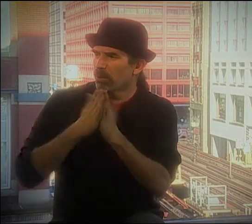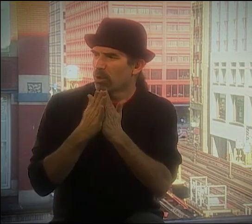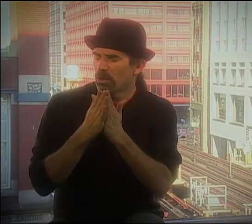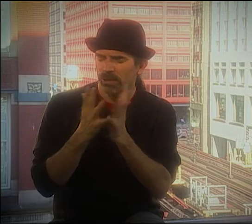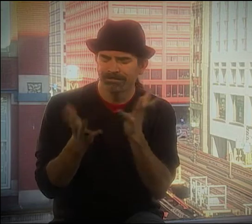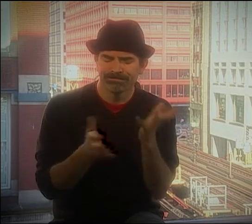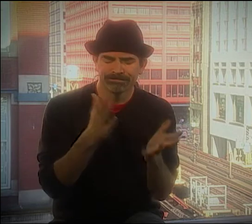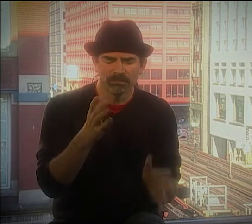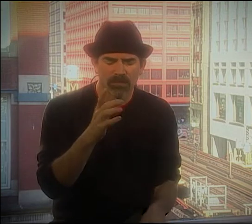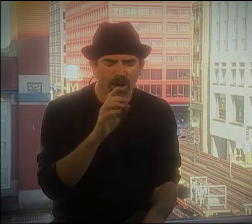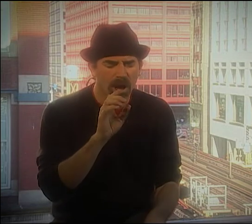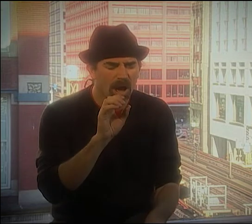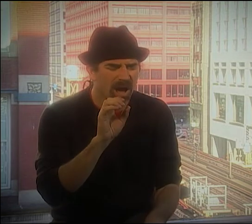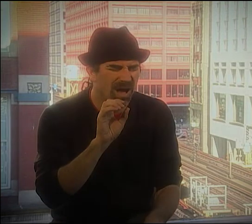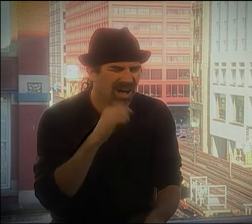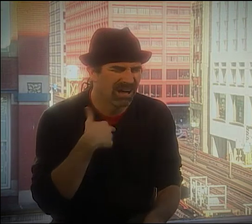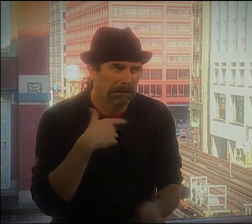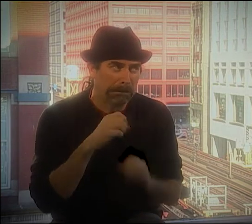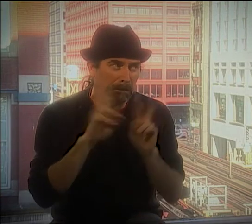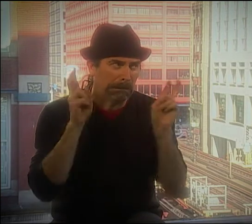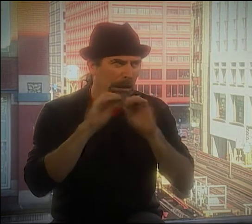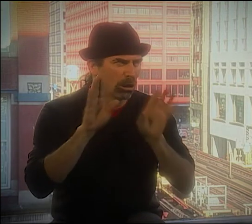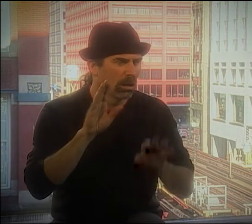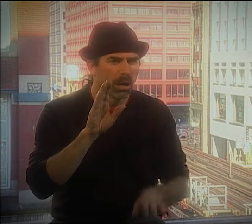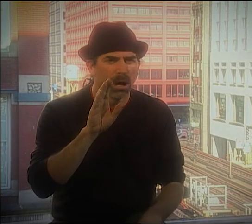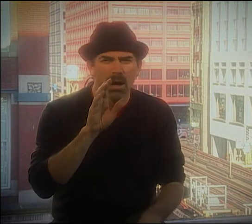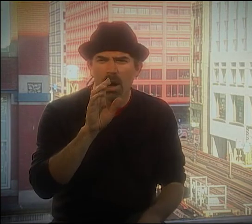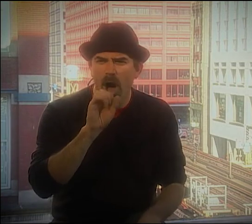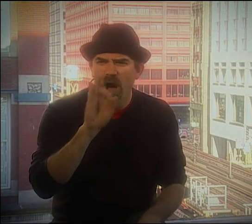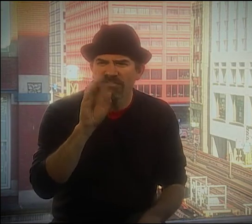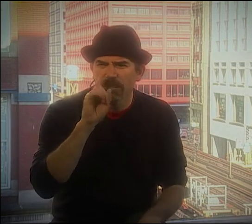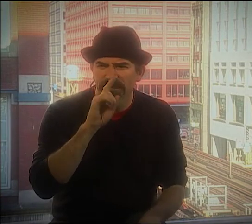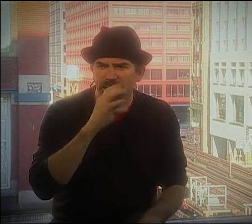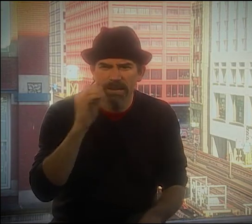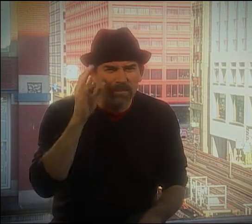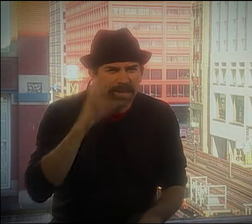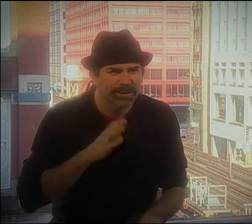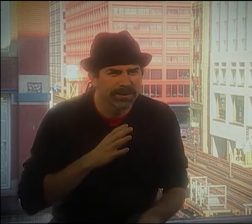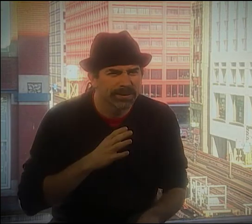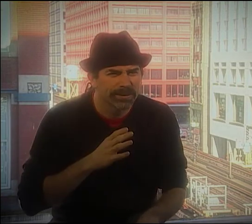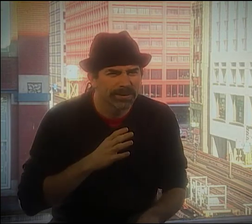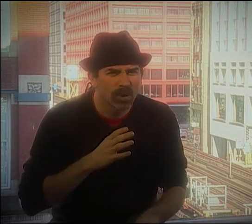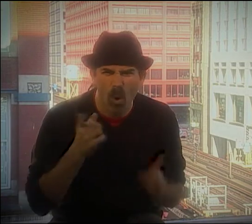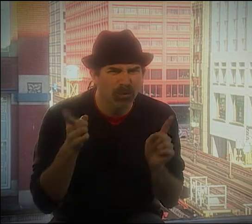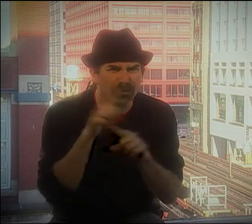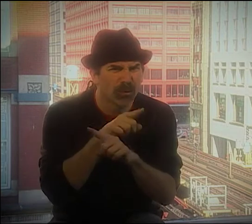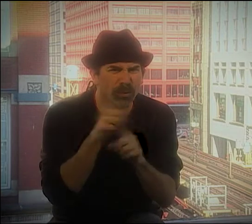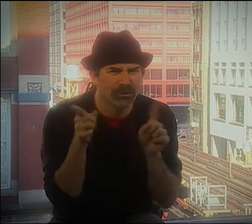I REMEMBER AT CLARKE, I READ A BOOK, I DON'T REMEMBER THE EXACT TITLE. "OF MICE AND MEN"?